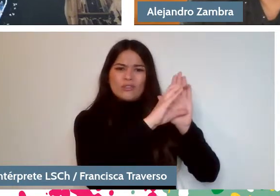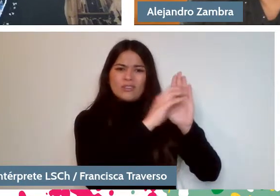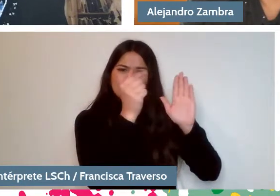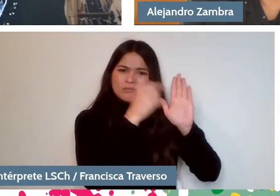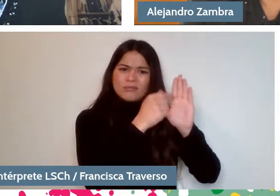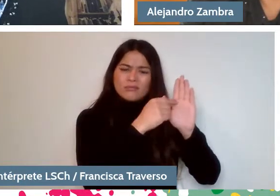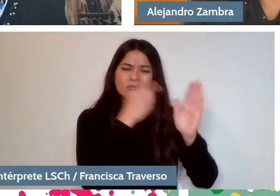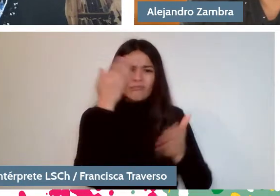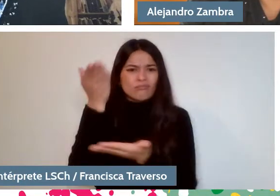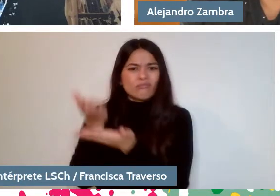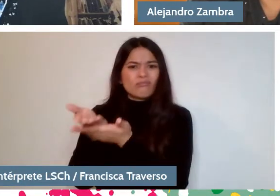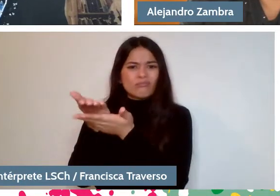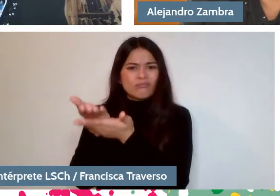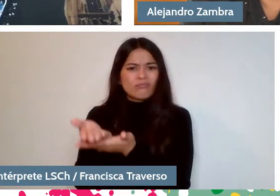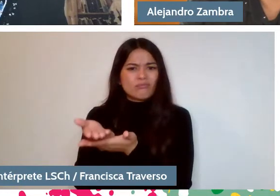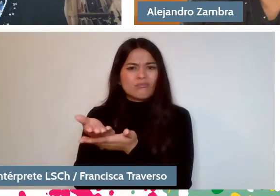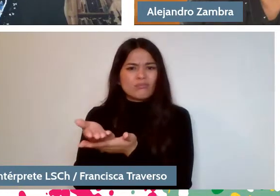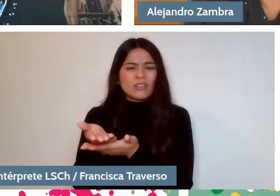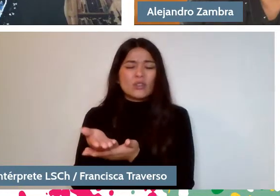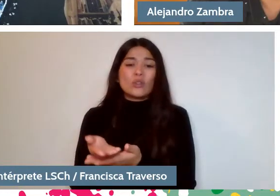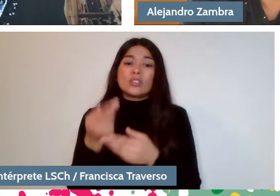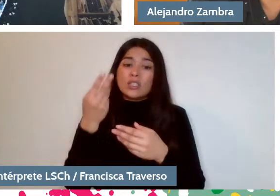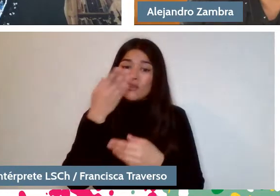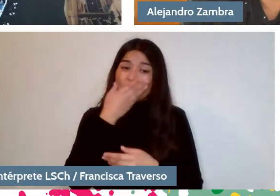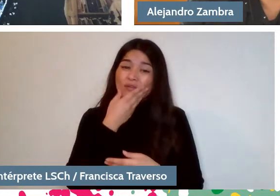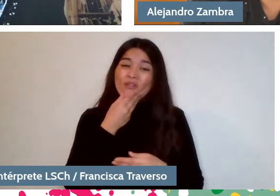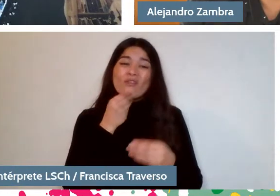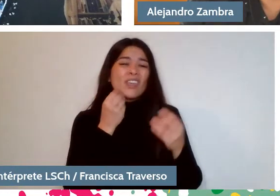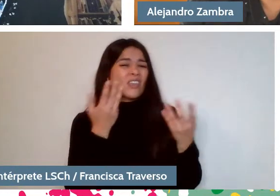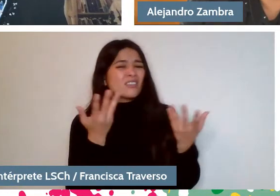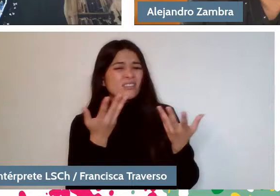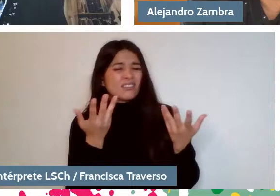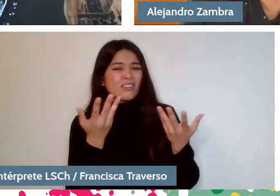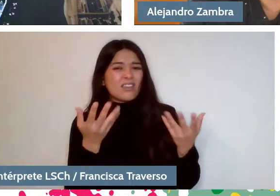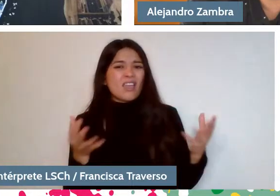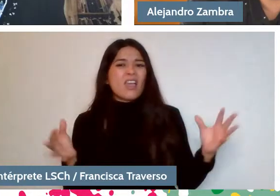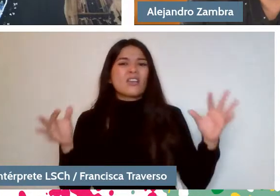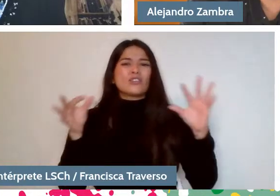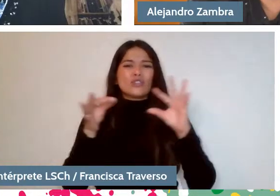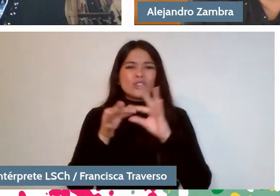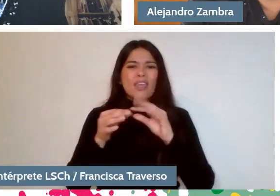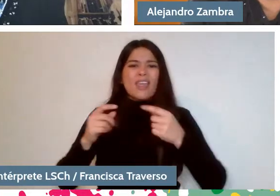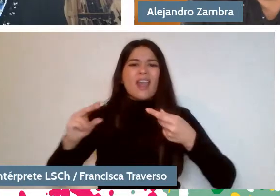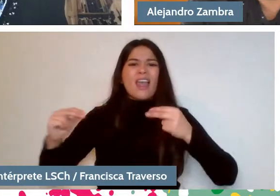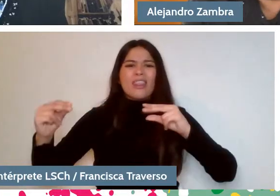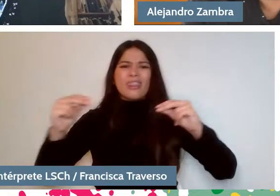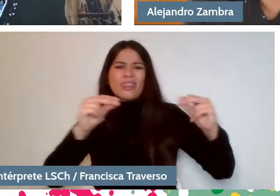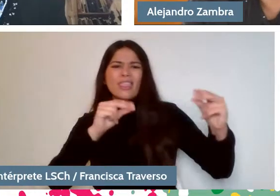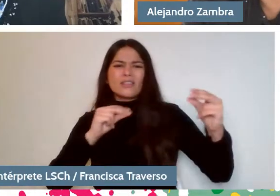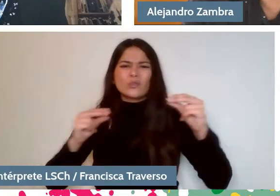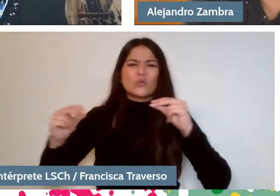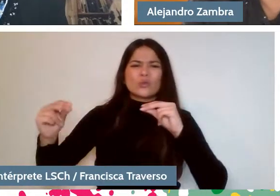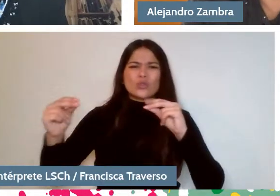So, I think its beauty is associated with the discussion. And what I regret about this process